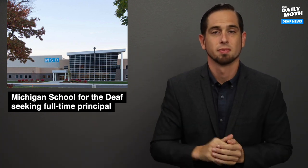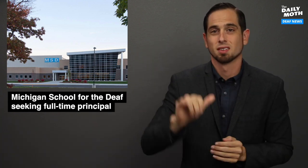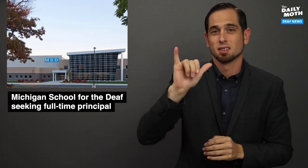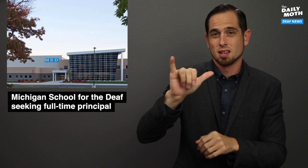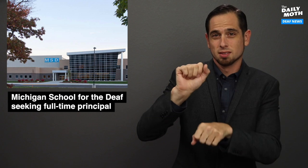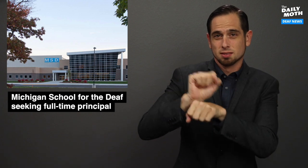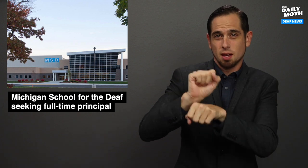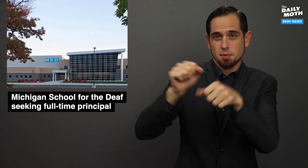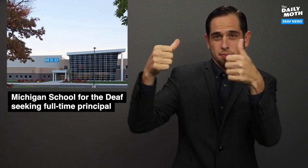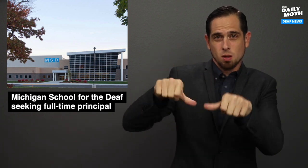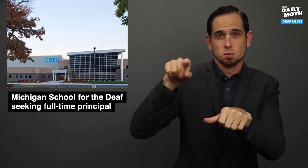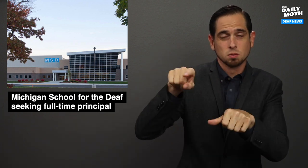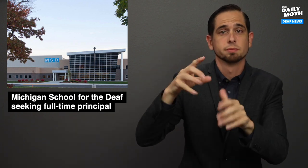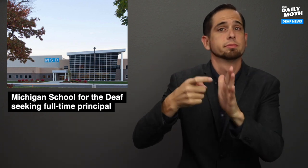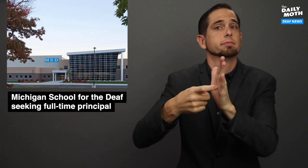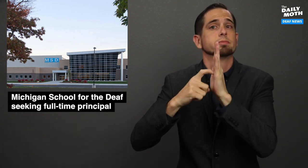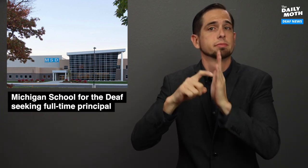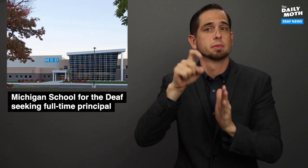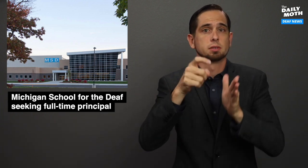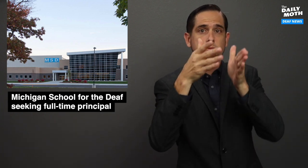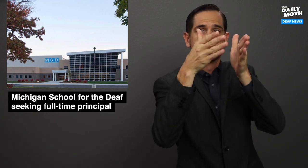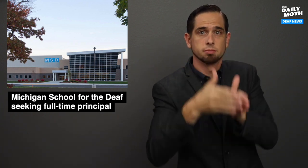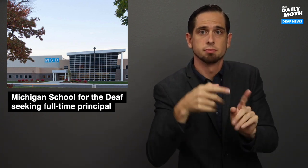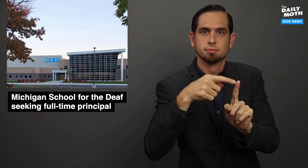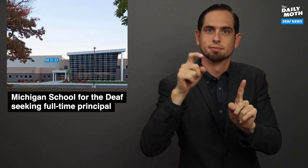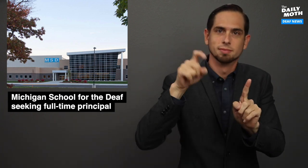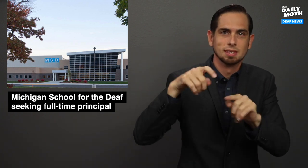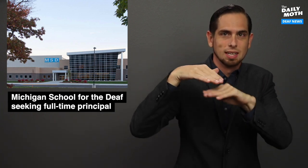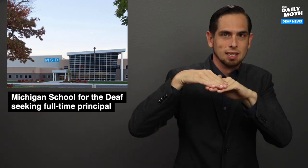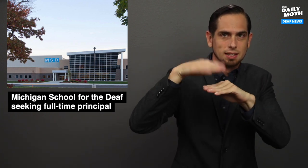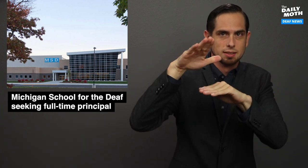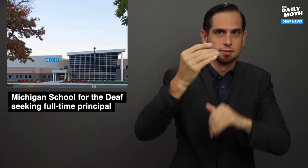The job posting requires someone to have at least